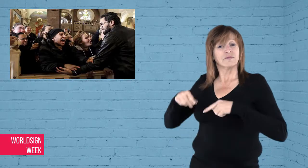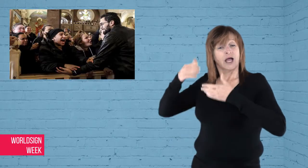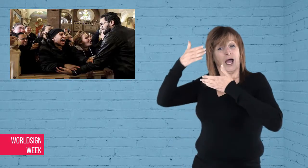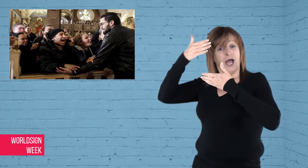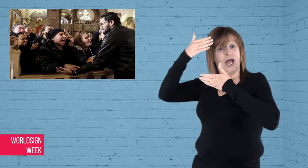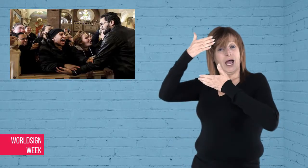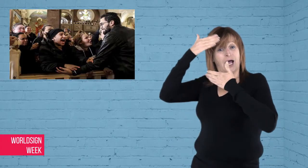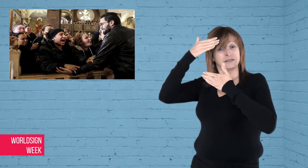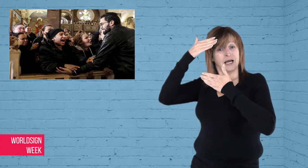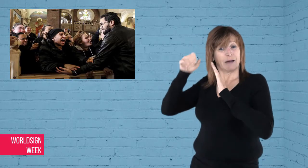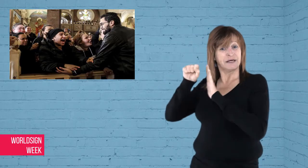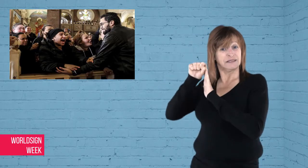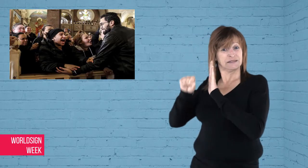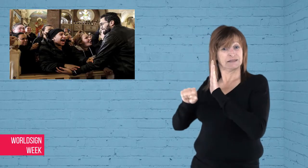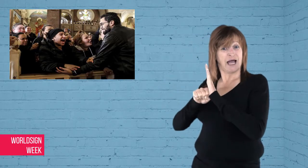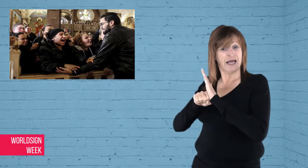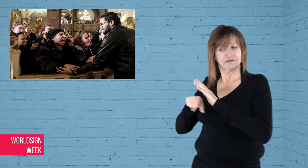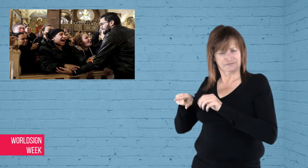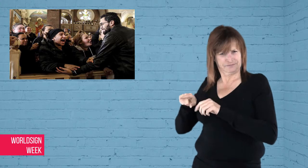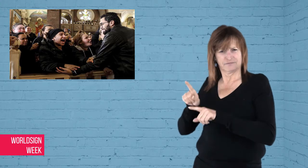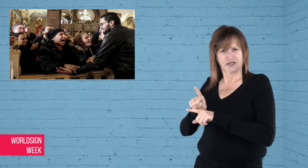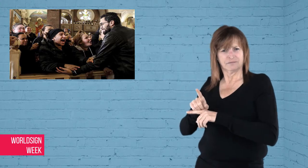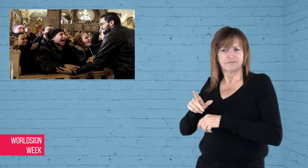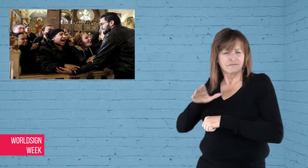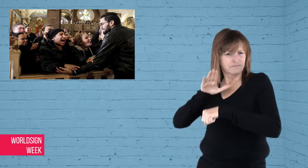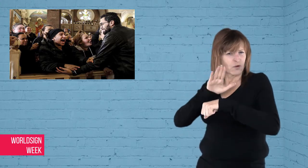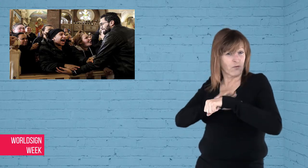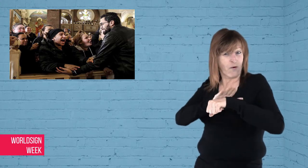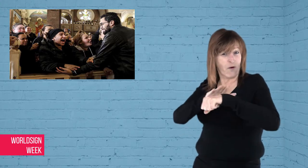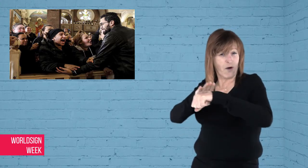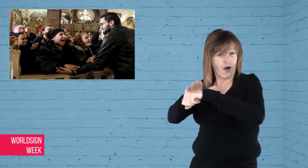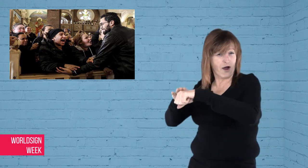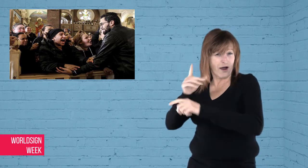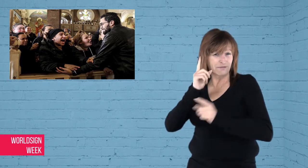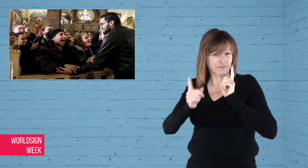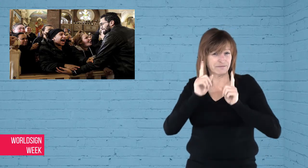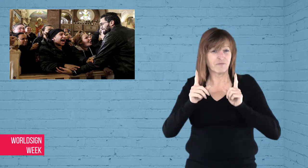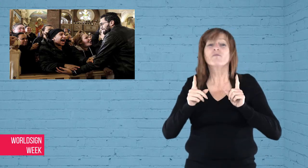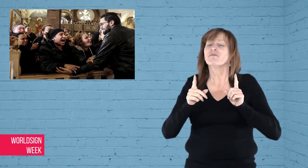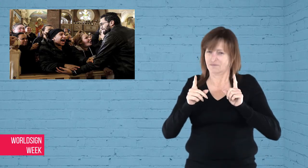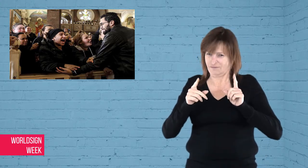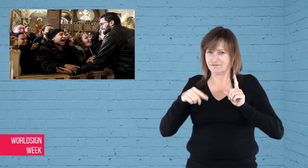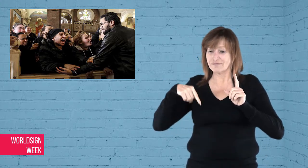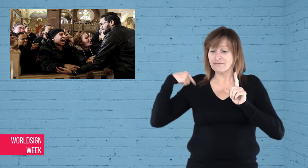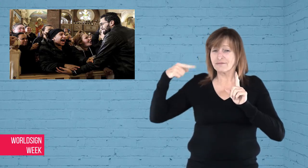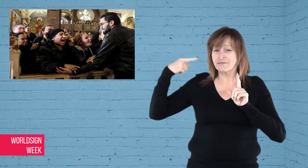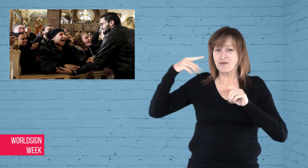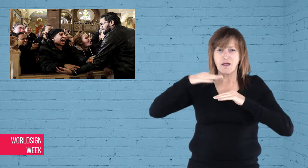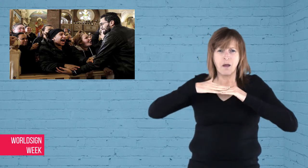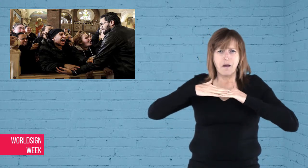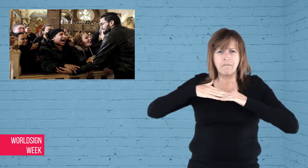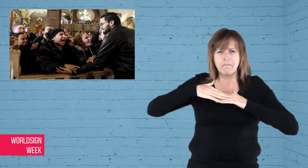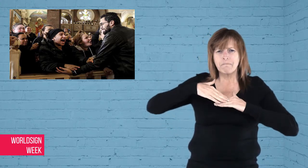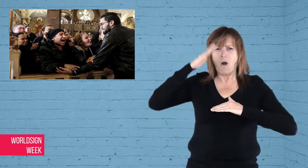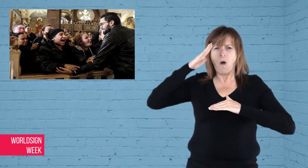The Islamic State, who had warned publicly it would increase violence